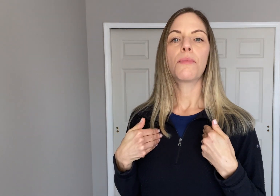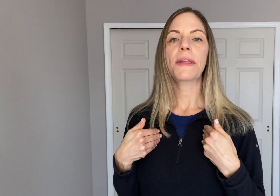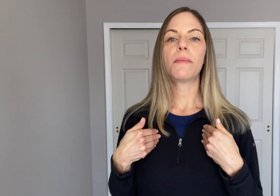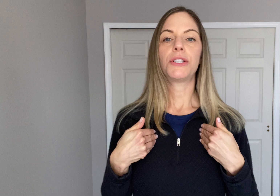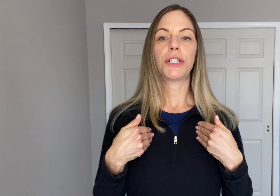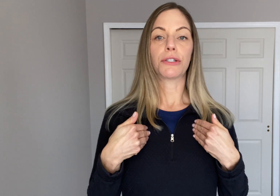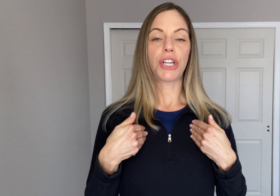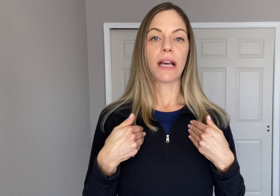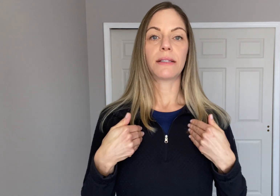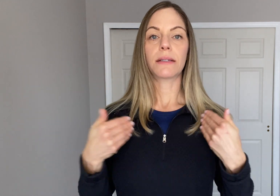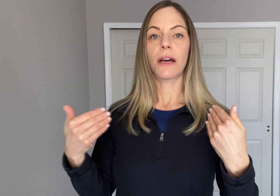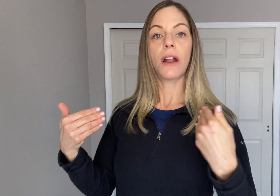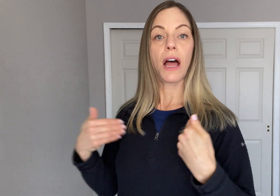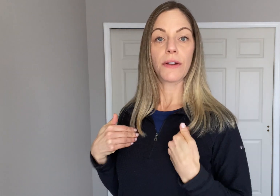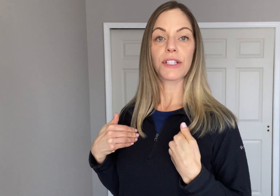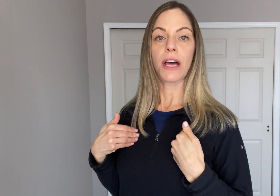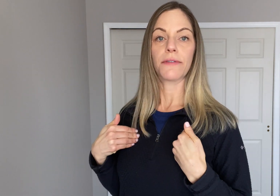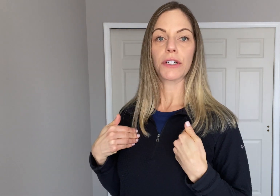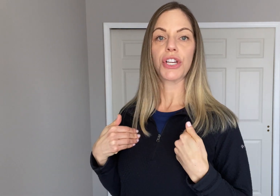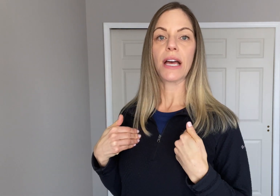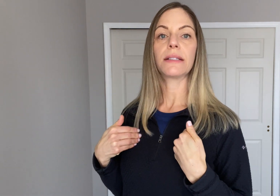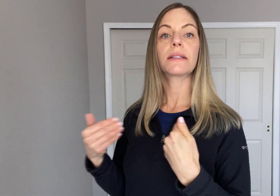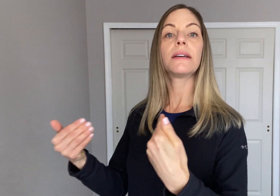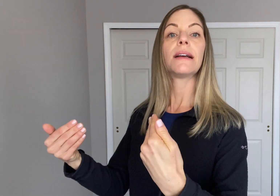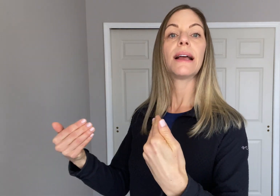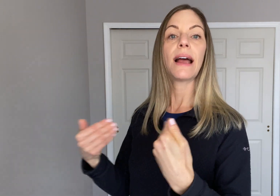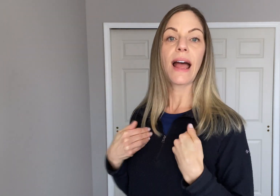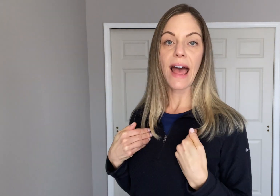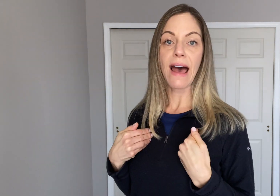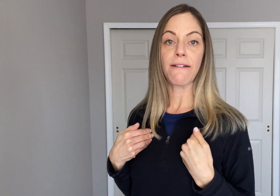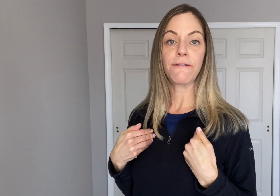Bring them into your chest - on either side of your chest. "Have."